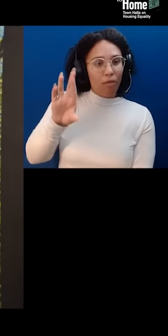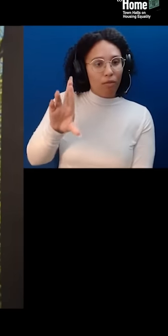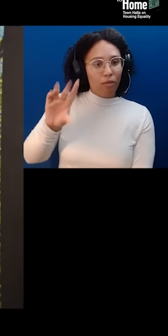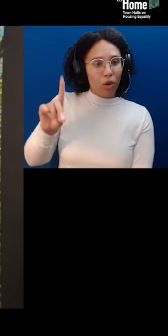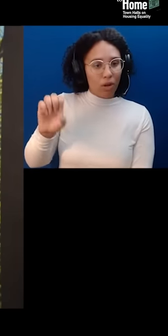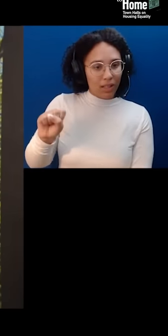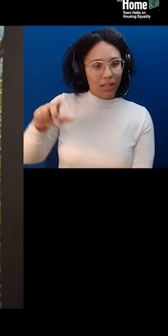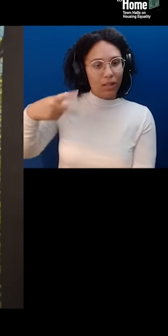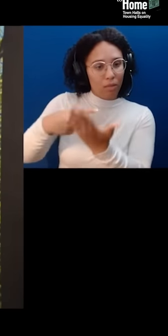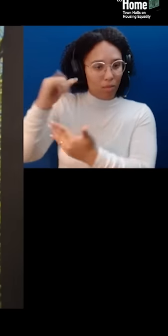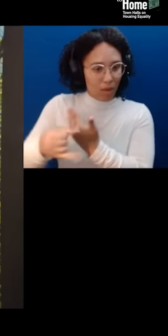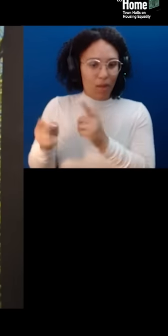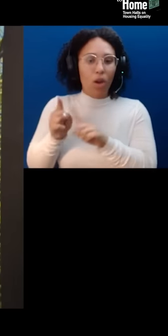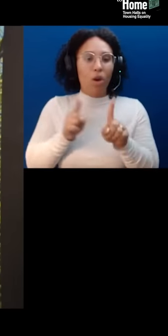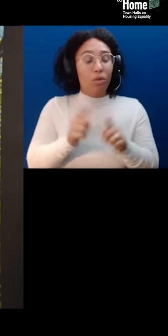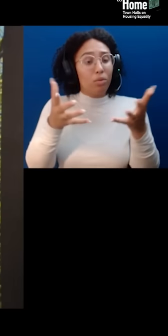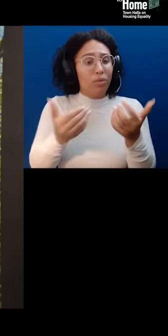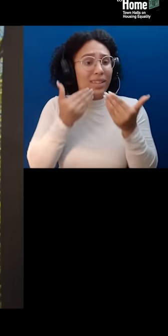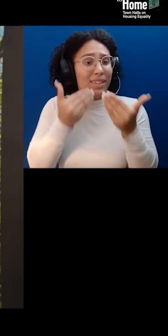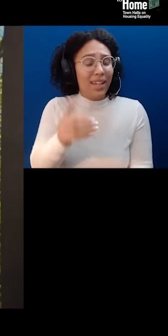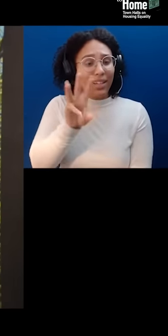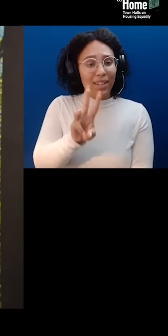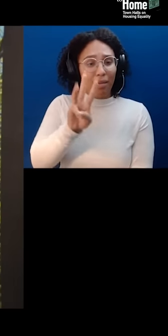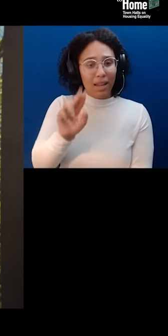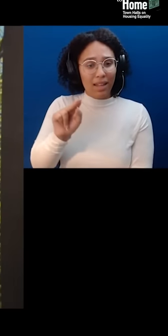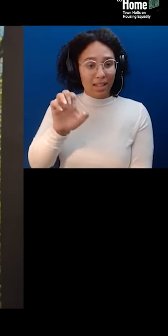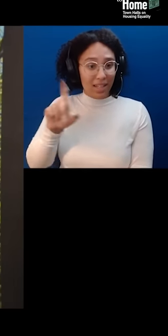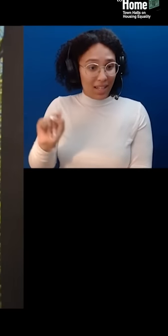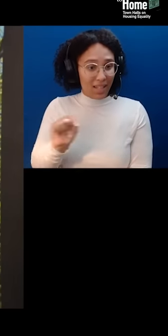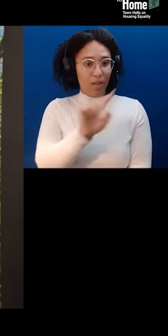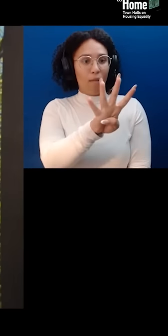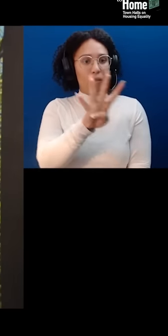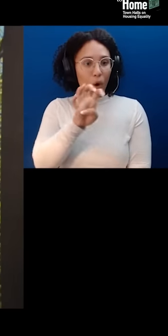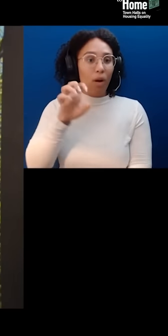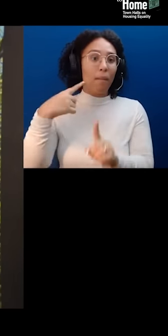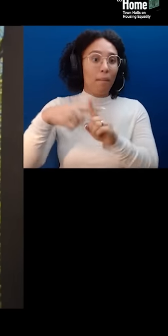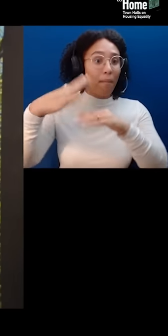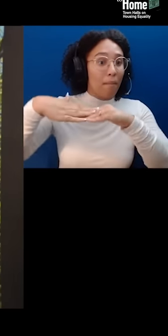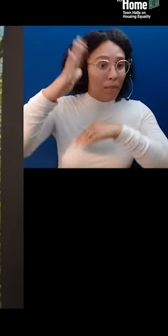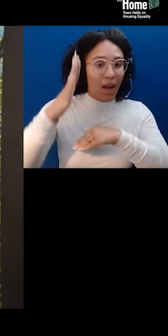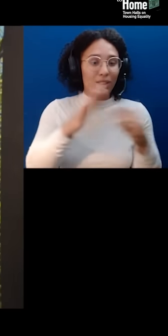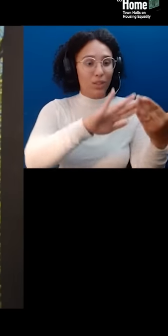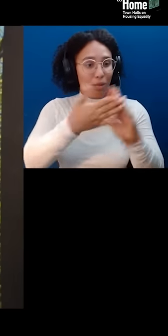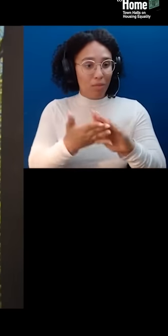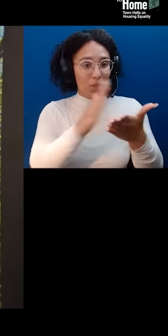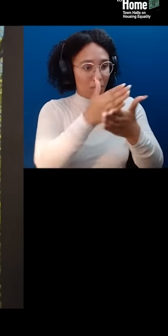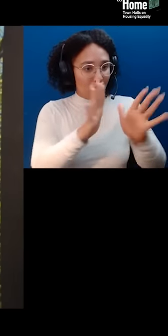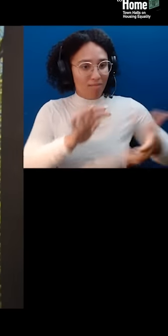to WNET's 400 plus community partners. Their input has shaped our thinking around this topic